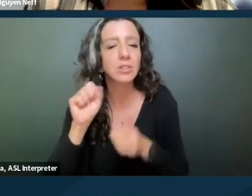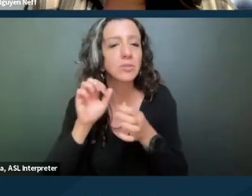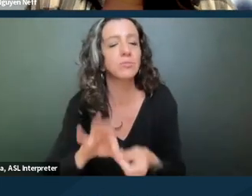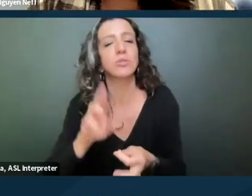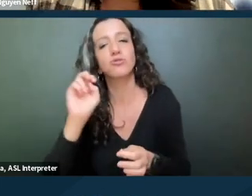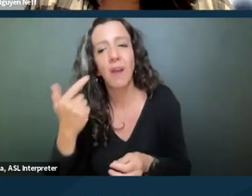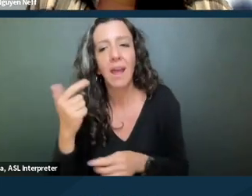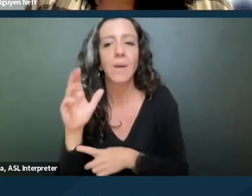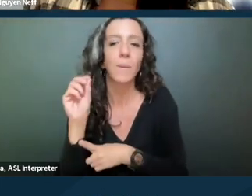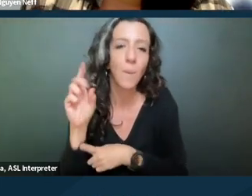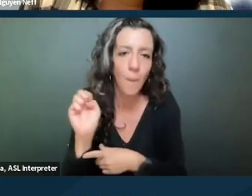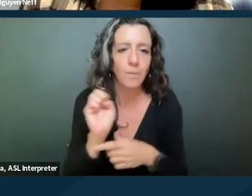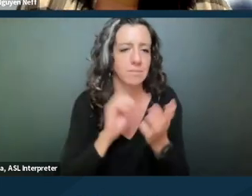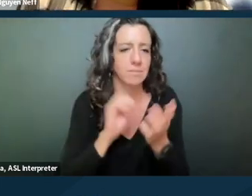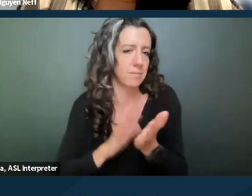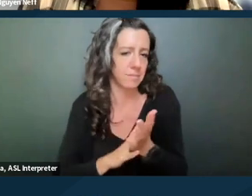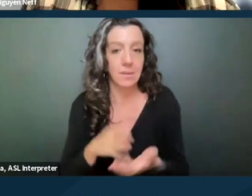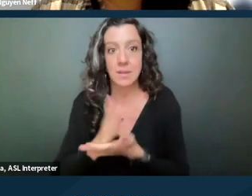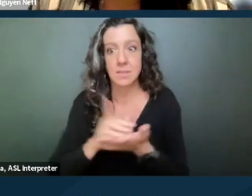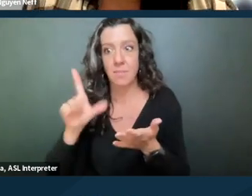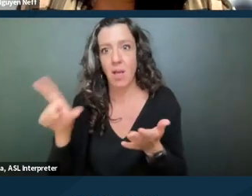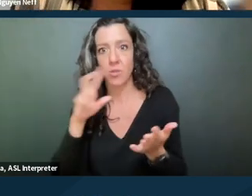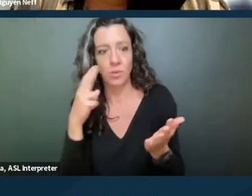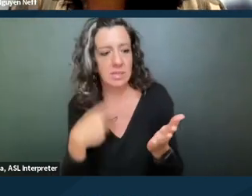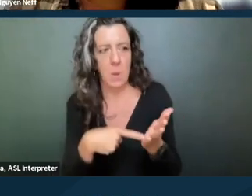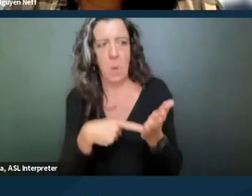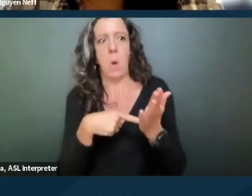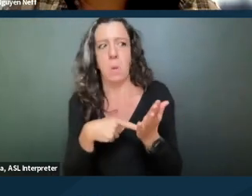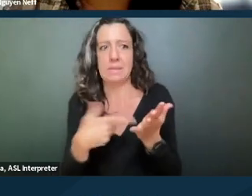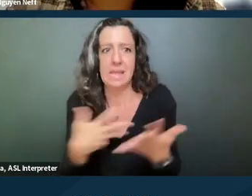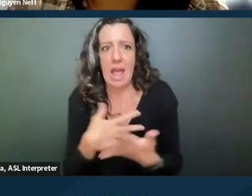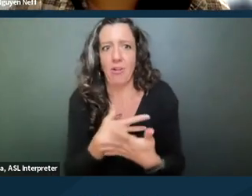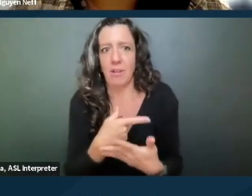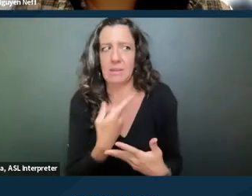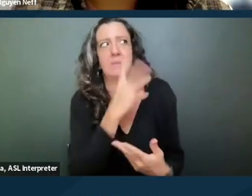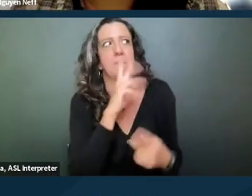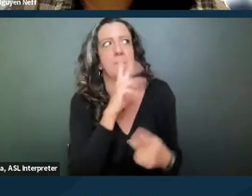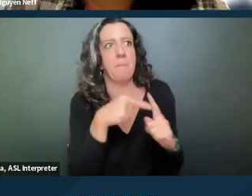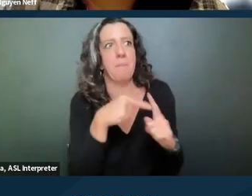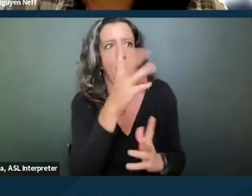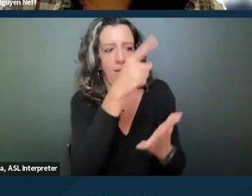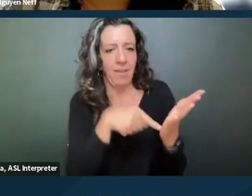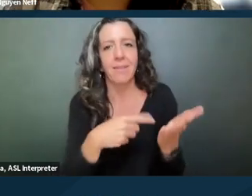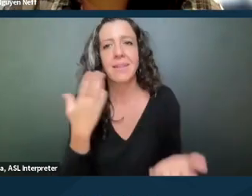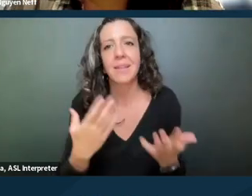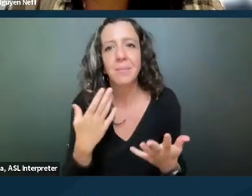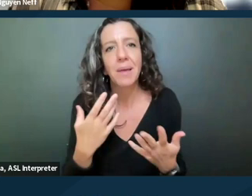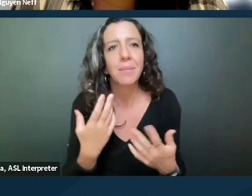I think sometimes some landlords see that and think like, oh, this is like scary, they're citing to the law, it might be more likely to comply.